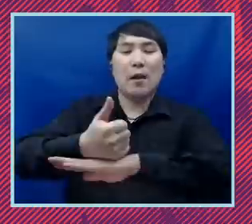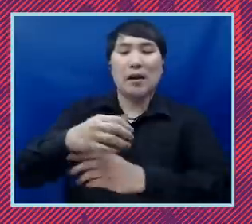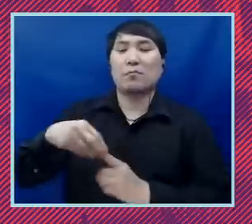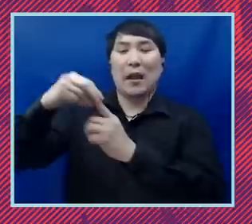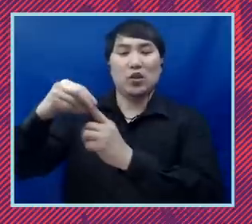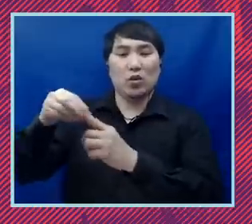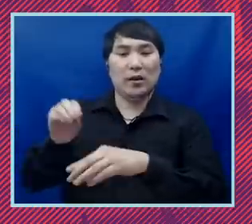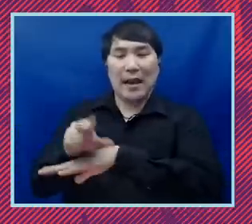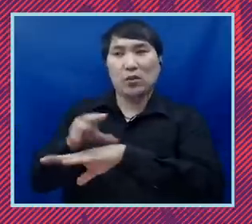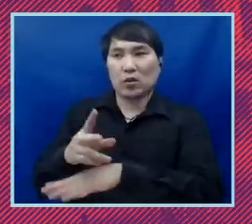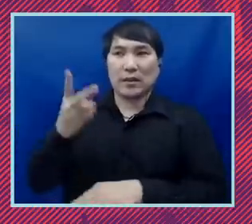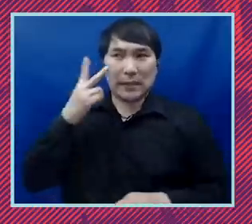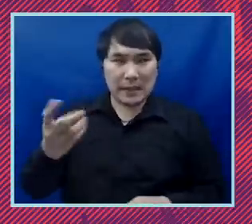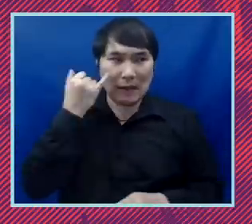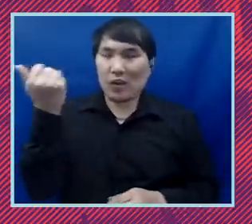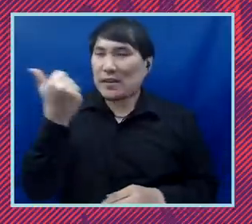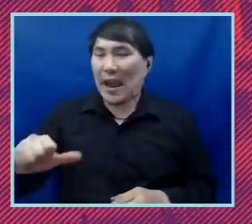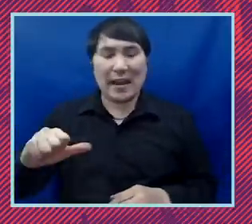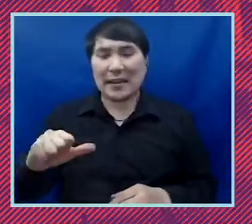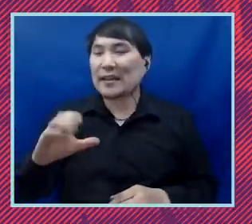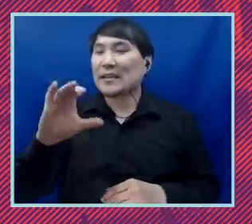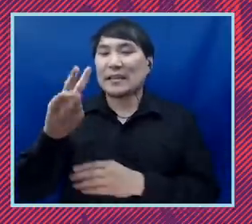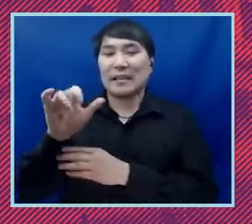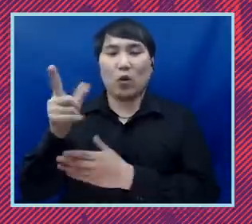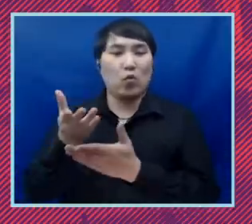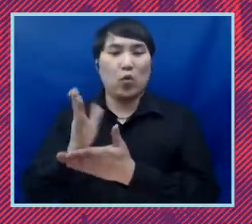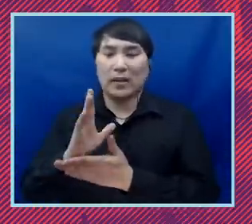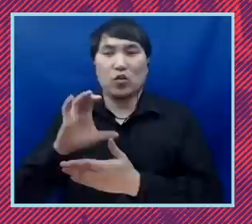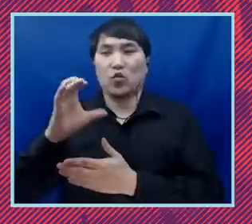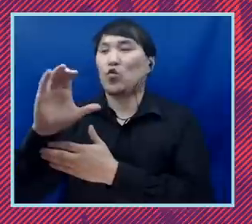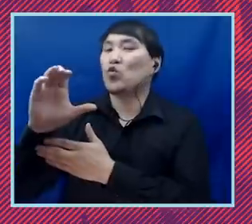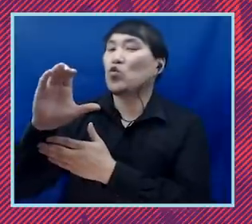rights crimes were committed. We've asked the House of Representatives to investigate whether